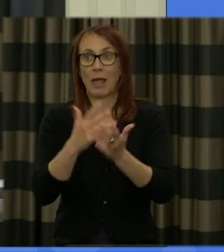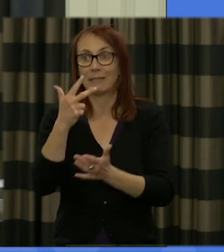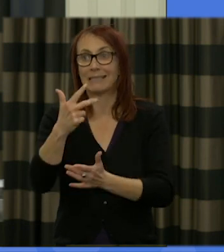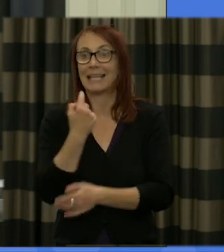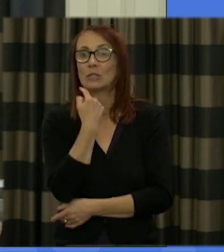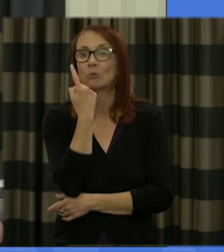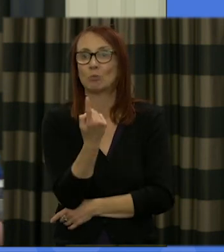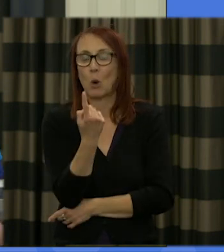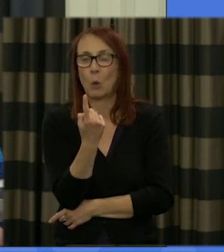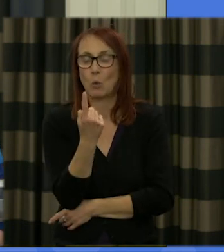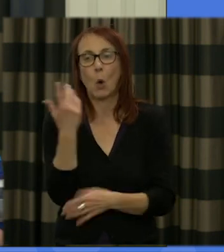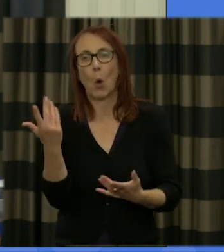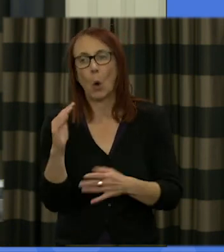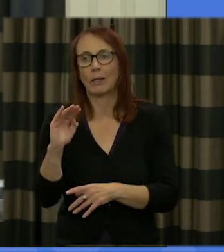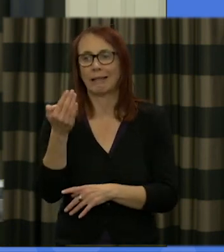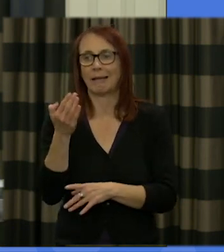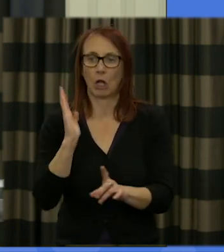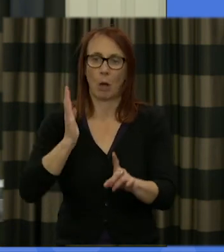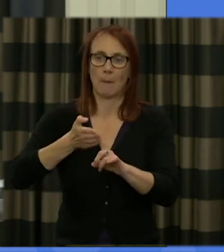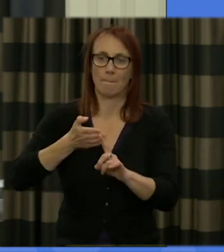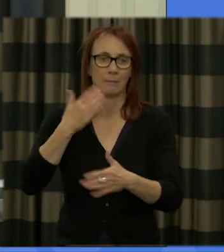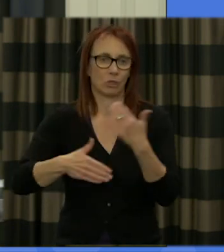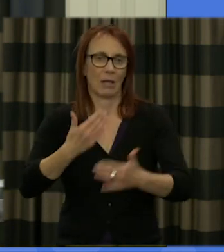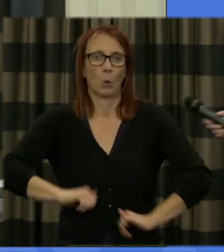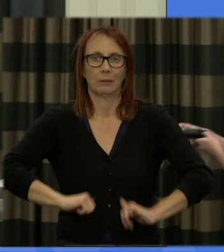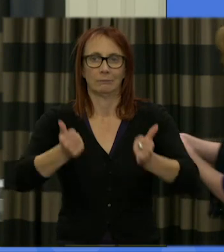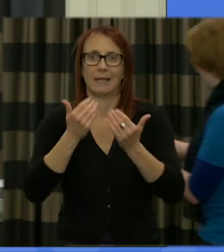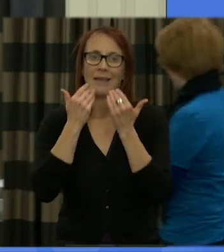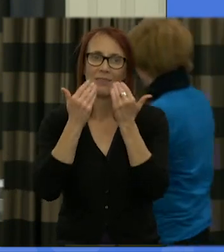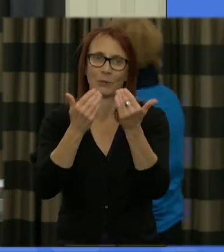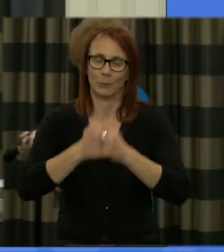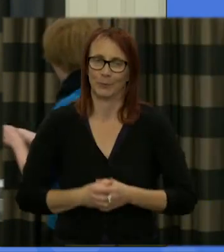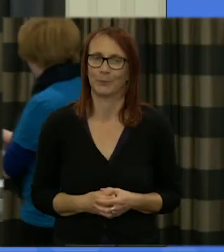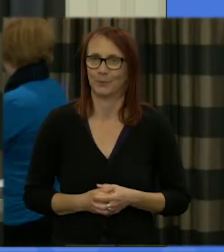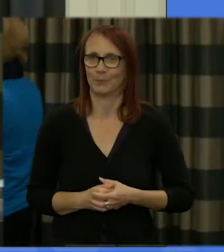9 o'clock sharp to get going see you then